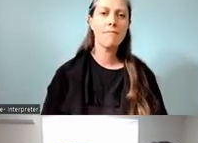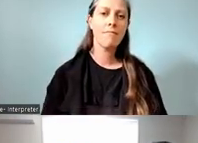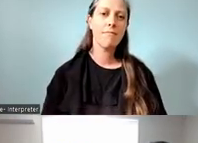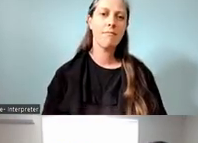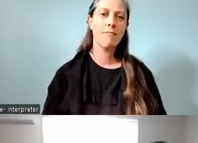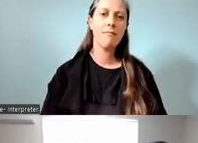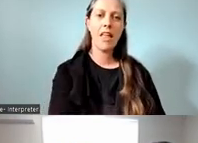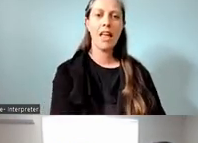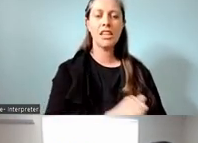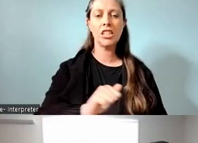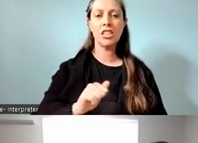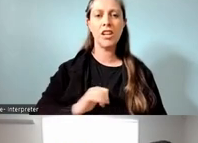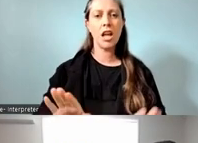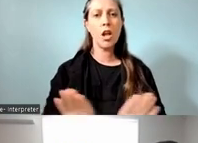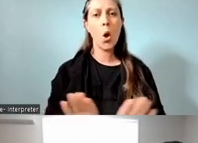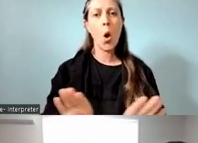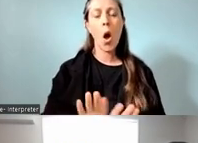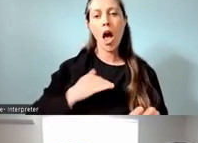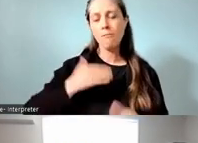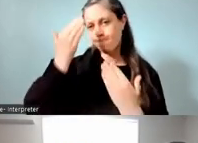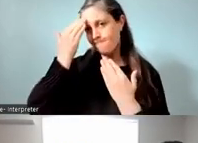Just wanna recognise what Jonathan just said.